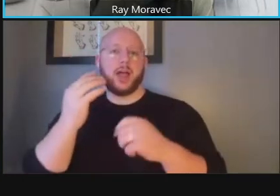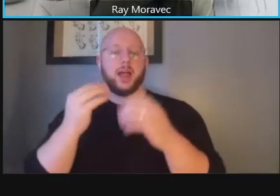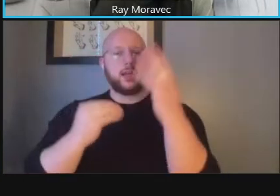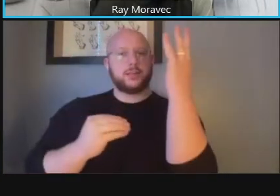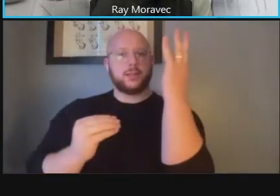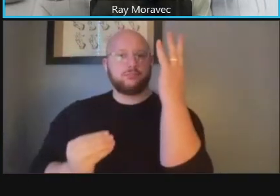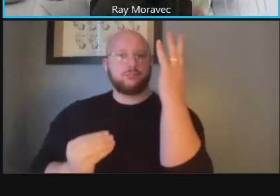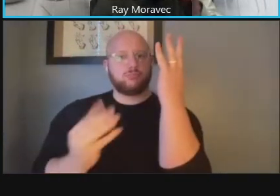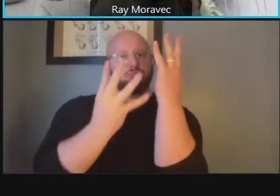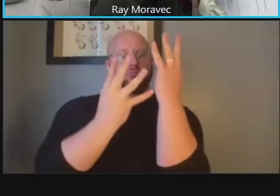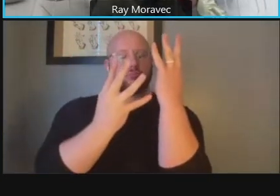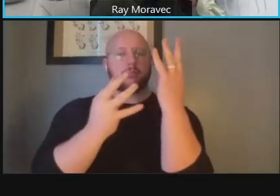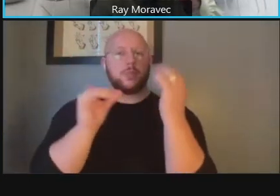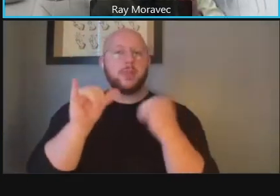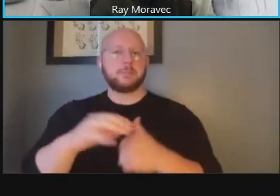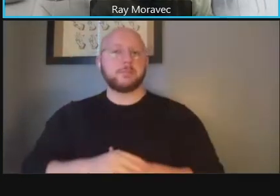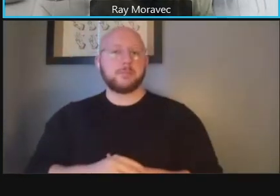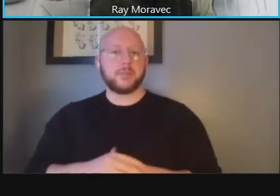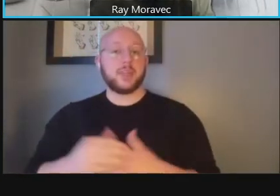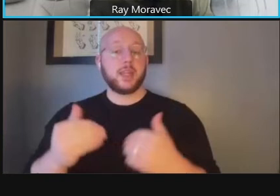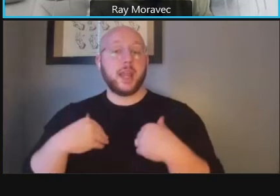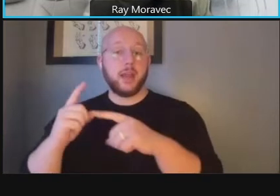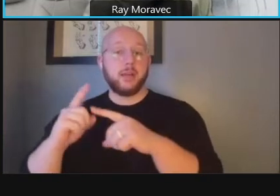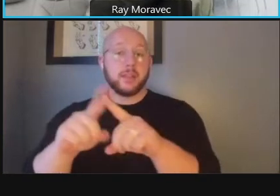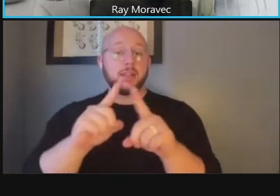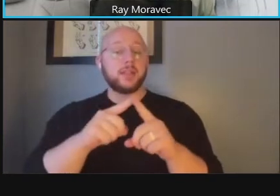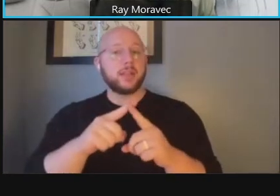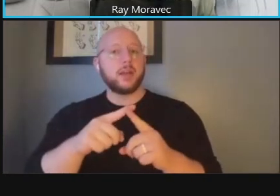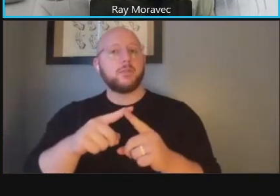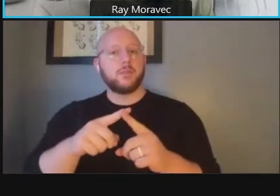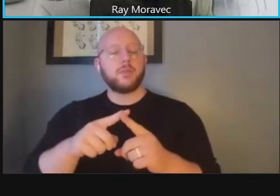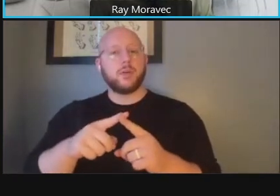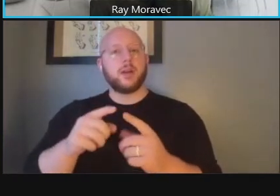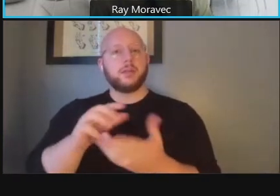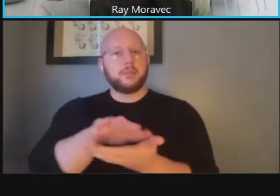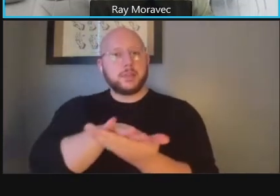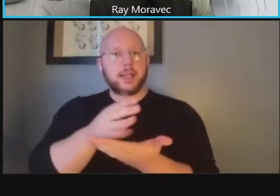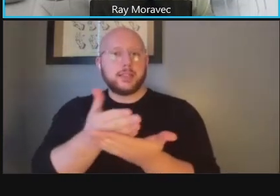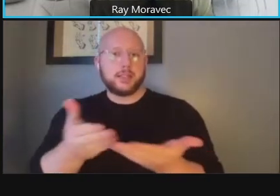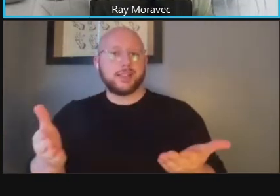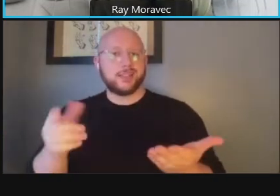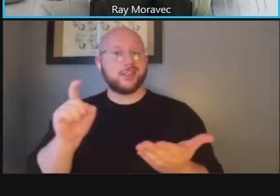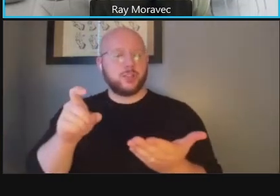there's a lot of utilities and others in this area that have to be accommodated there is the